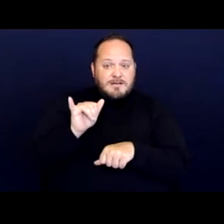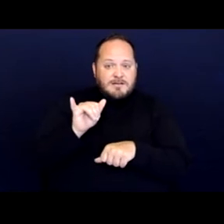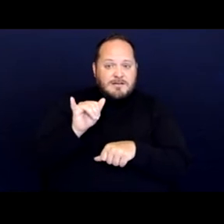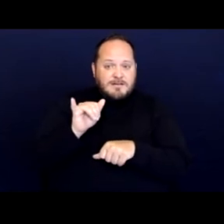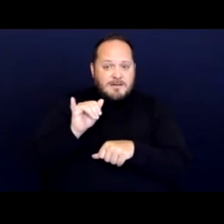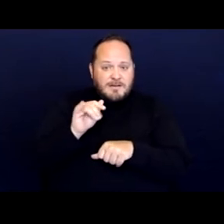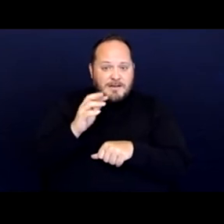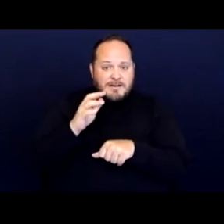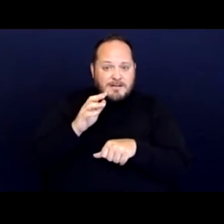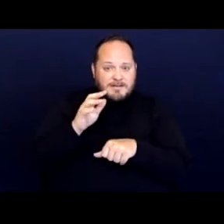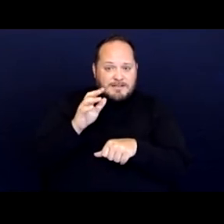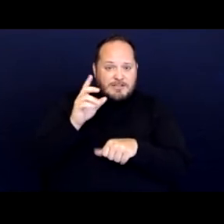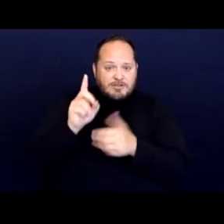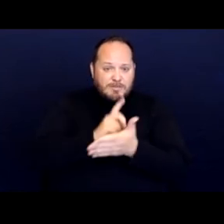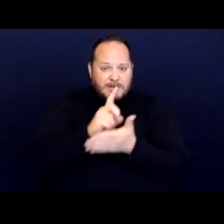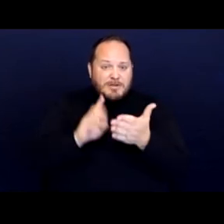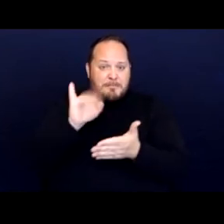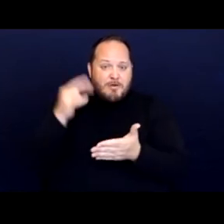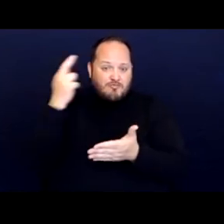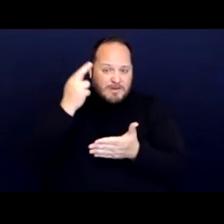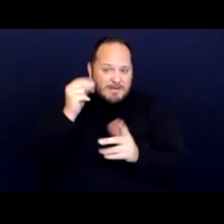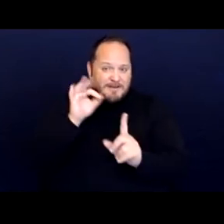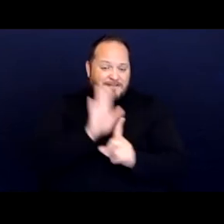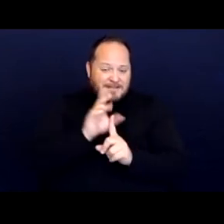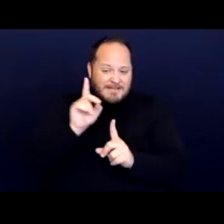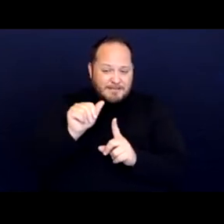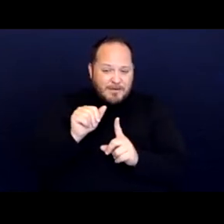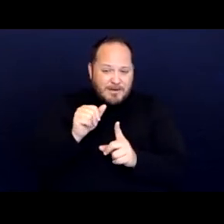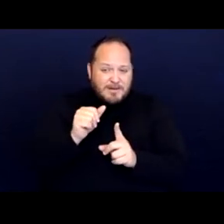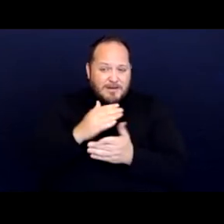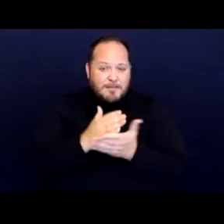and that the city's a Nuisance Abatement Policy